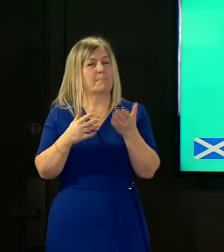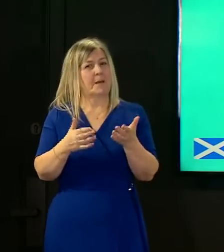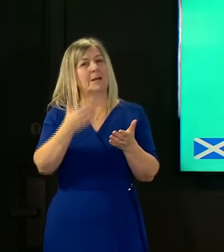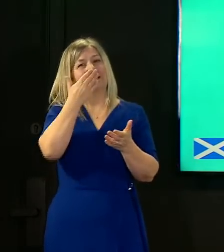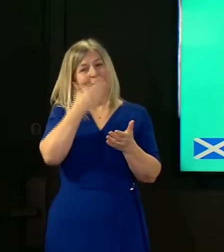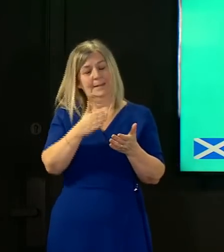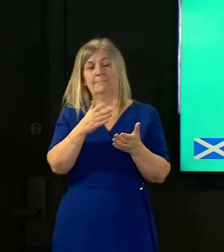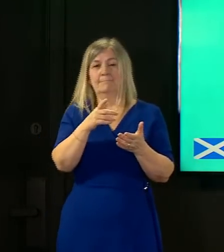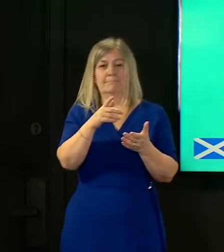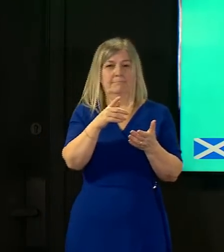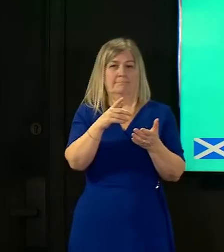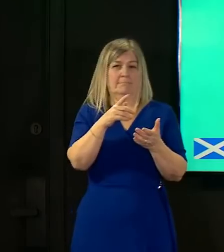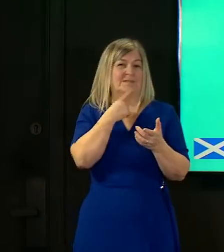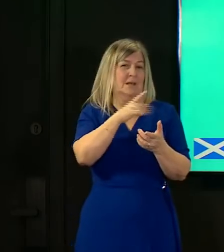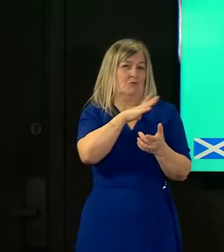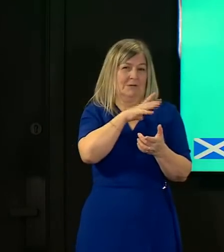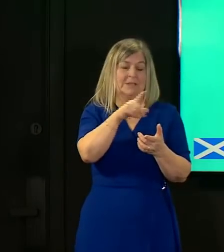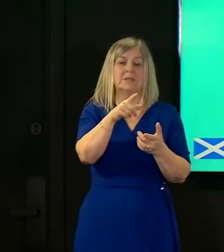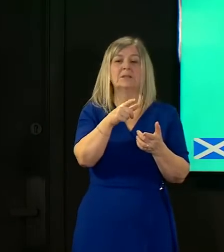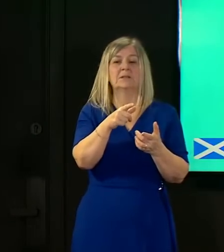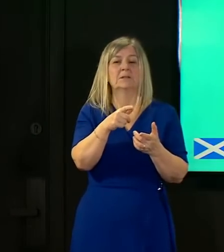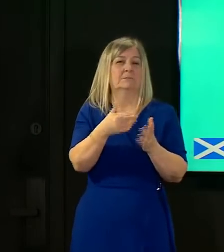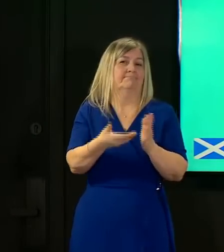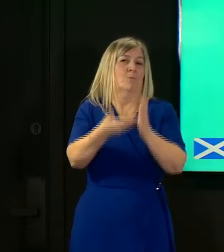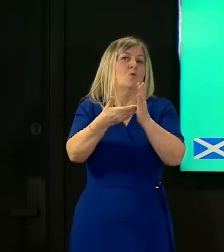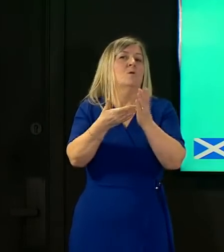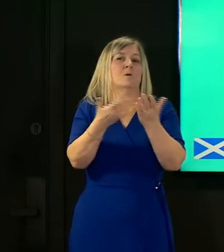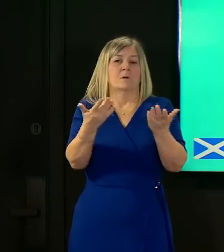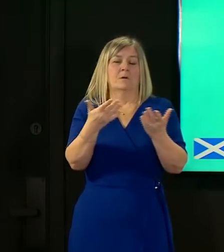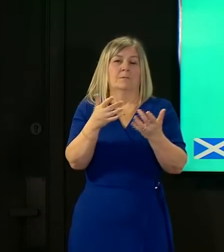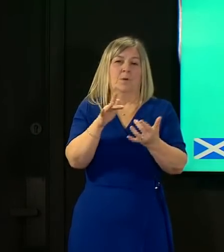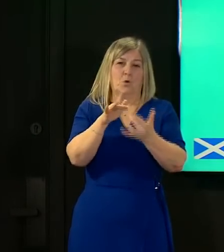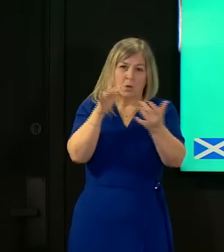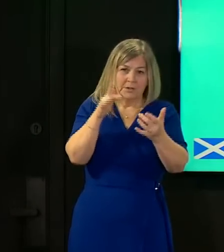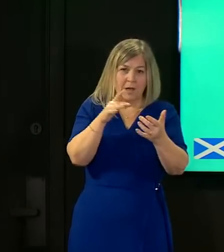tracing as a result of that and it's not just the contacts of those index cases who have